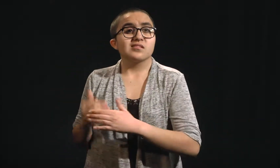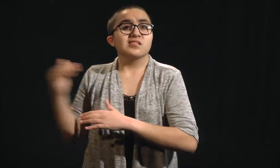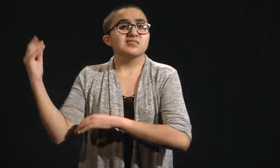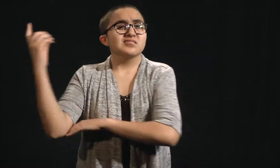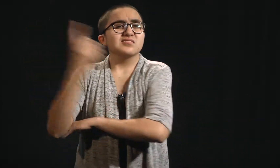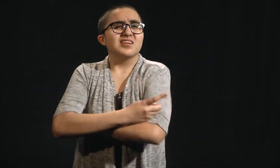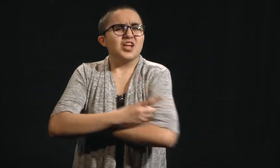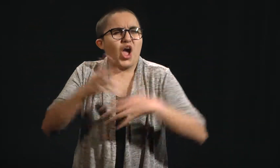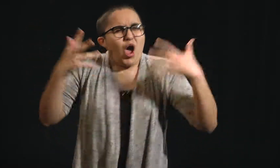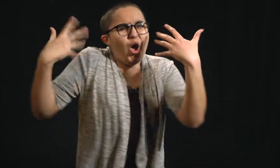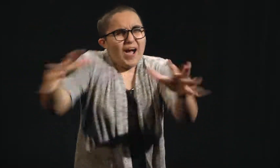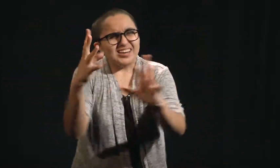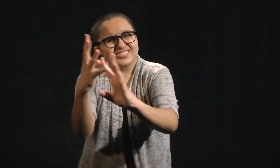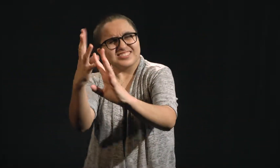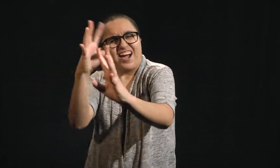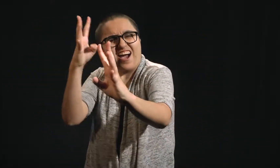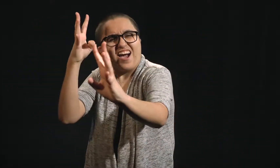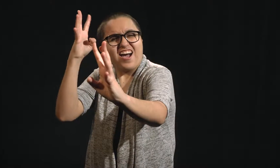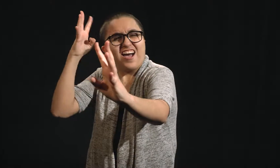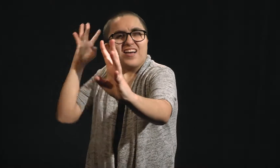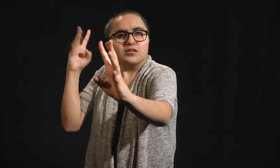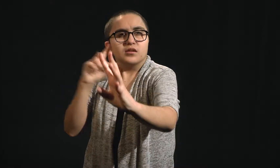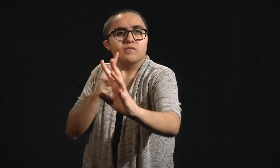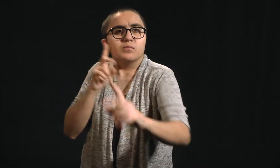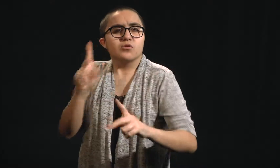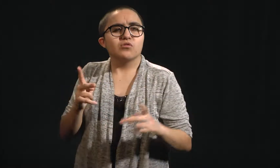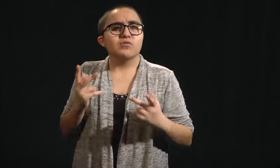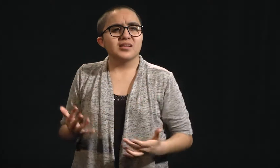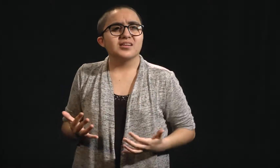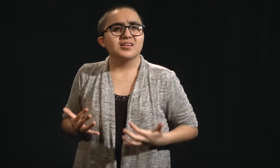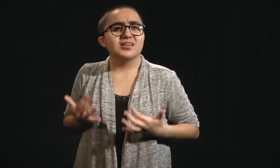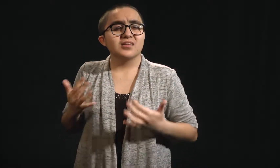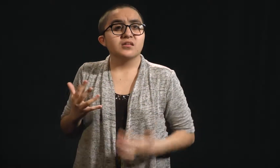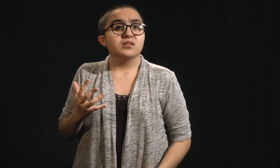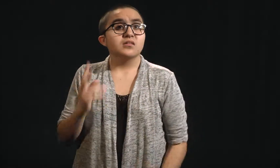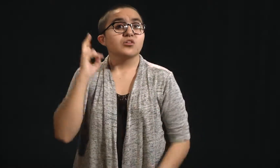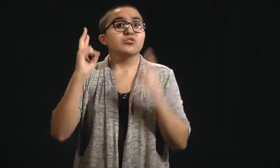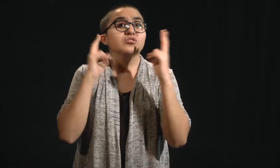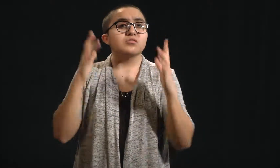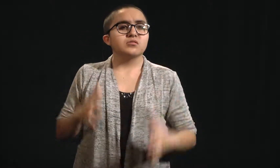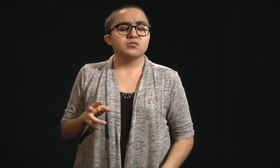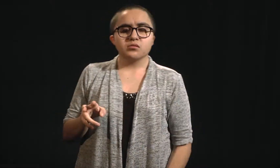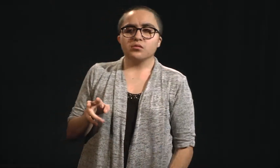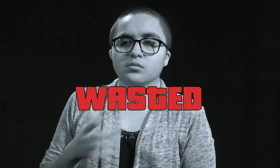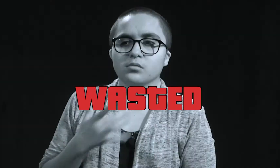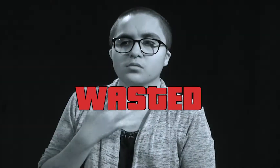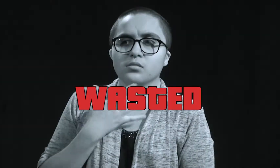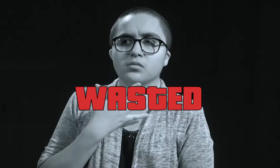The next day when the barber goes to open his shop, there are a dozen deaf people waiting at his door.